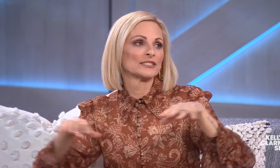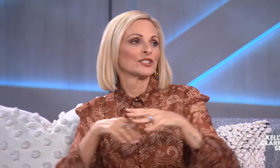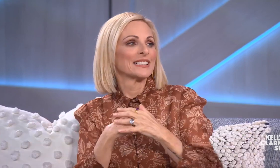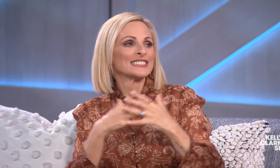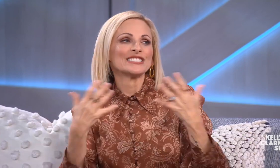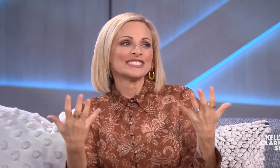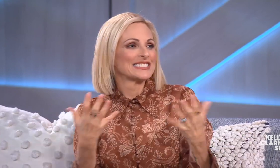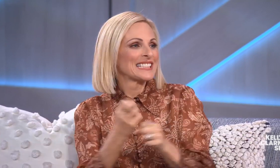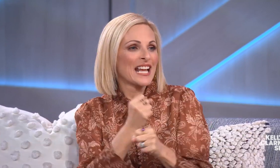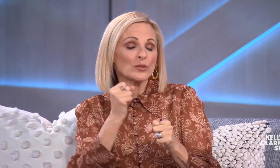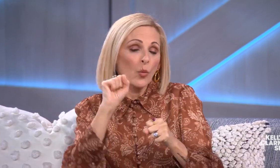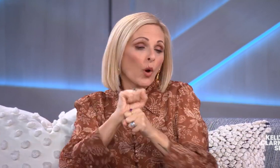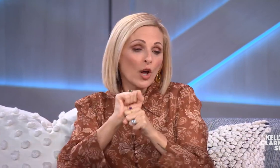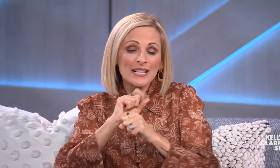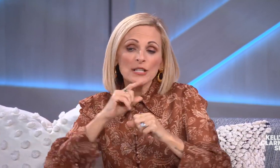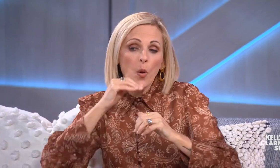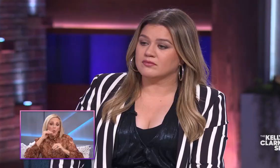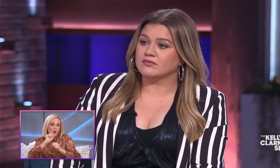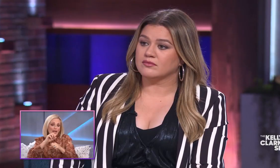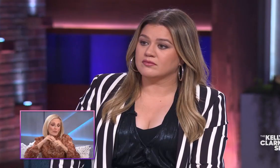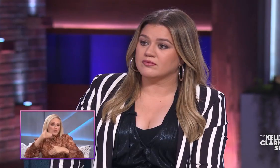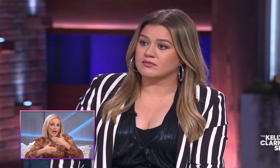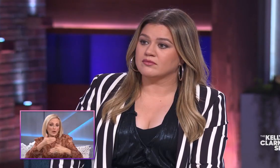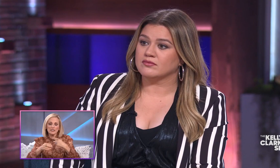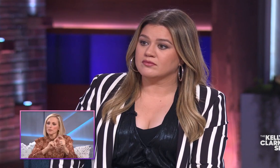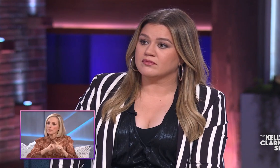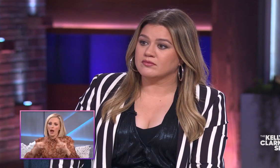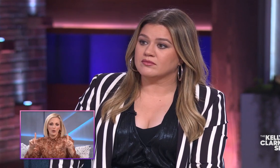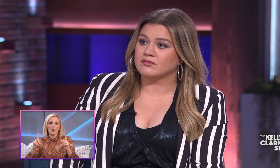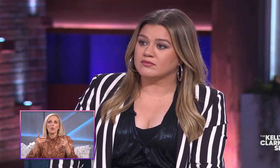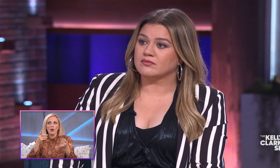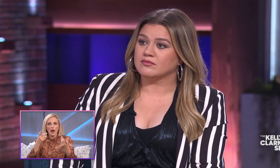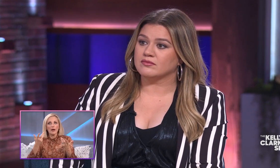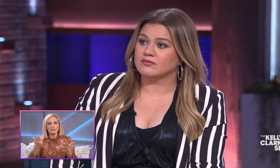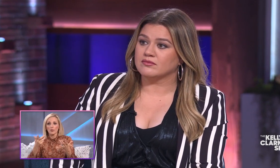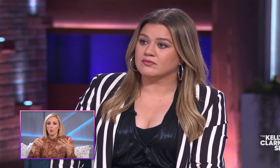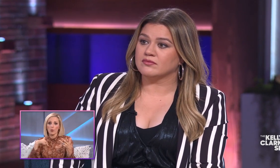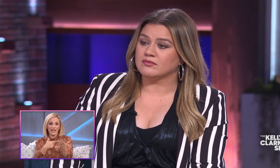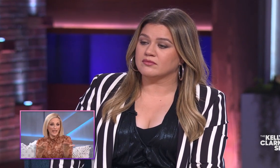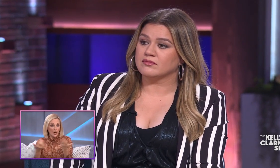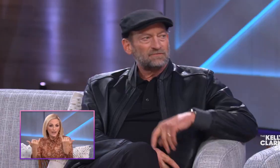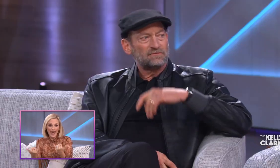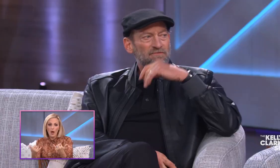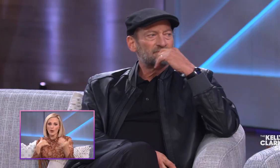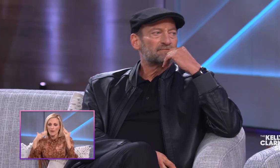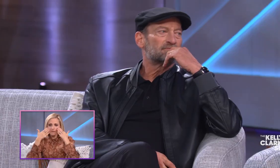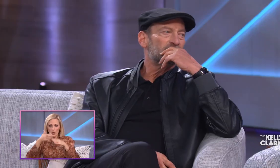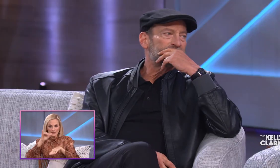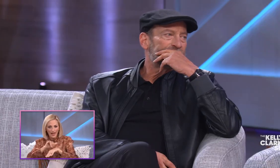to spread the message, it takes work, it takes homework. But at the end of the day we are here,